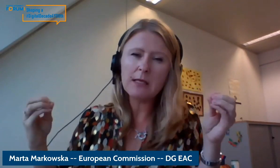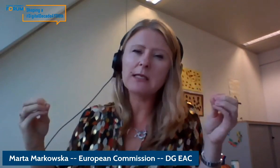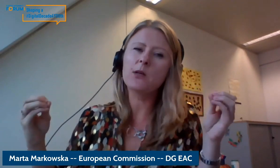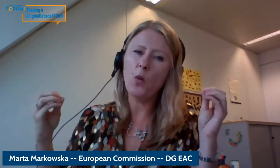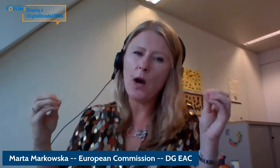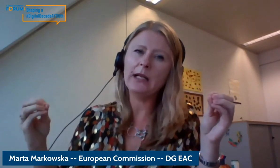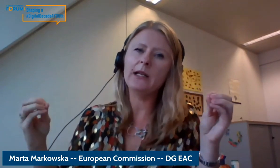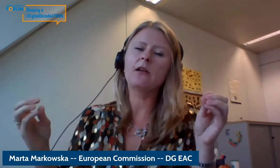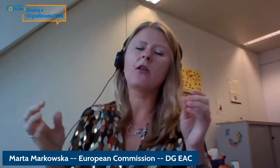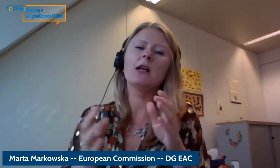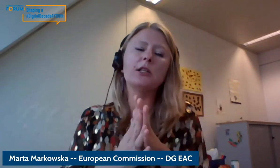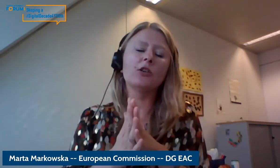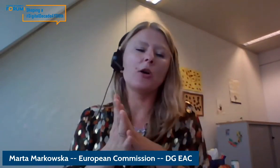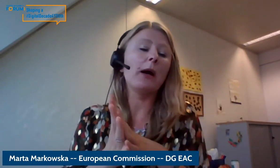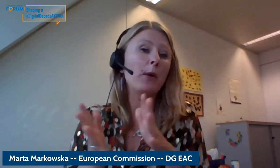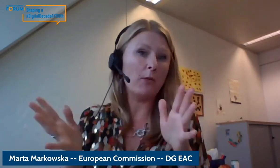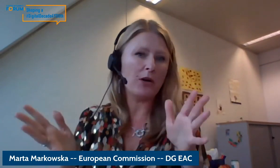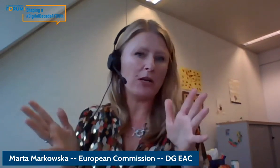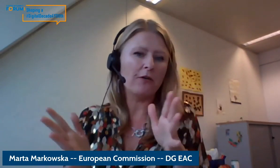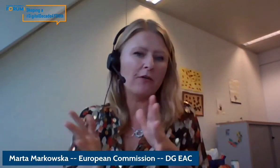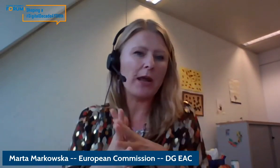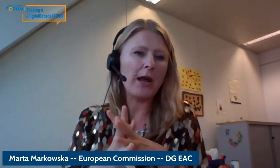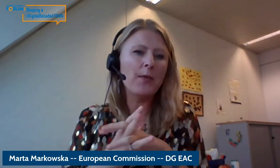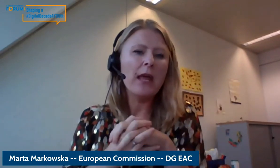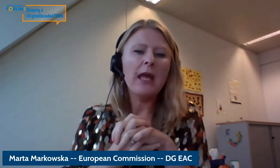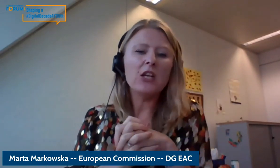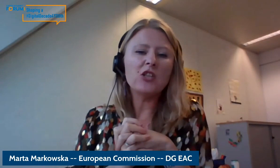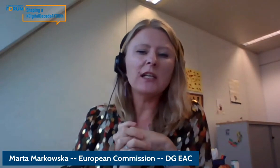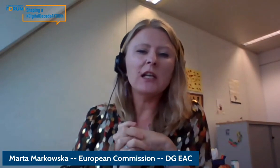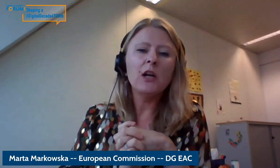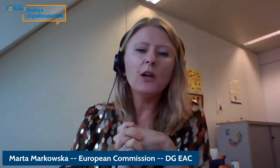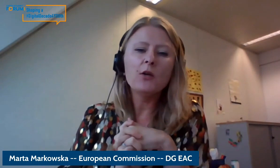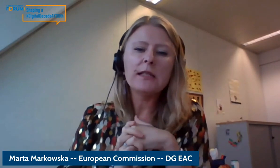plummet implemented widely across Europe you a year from now and in closing